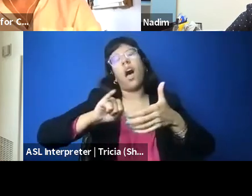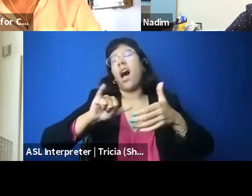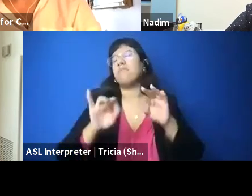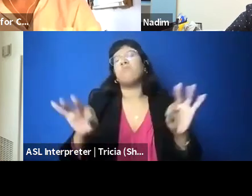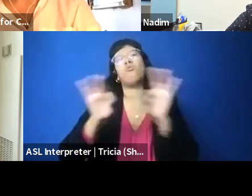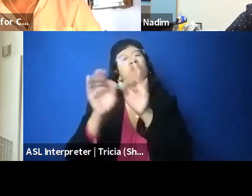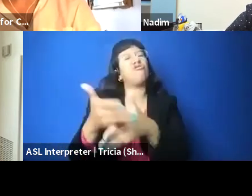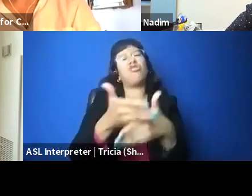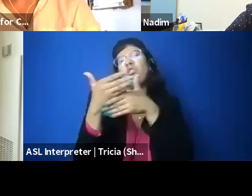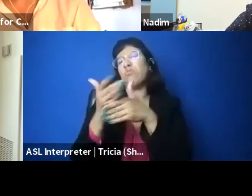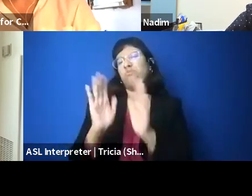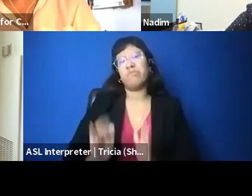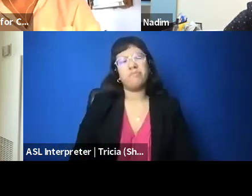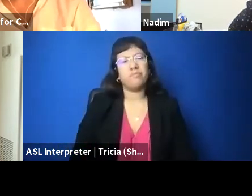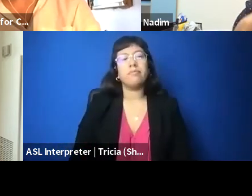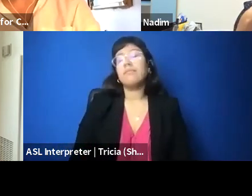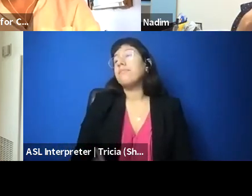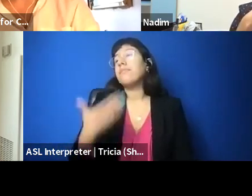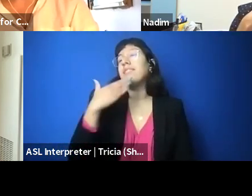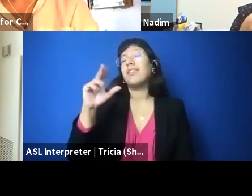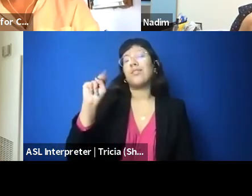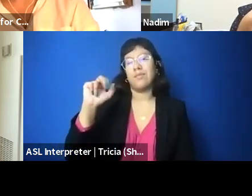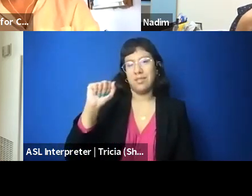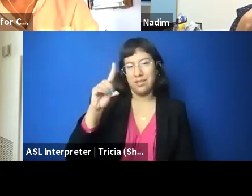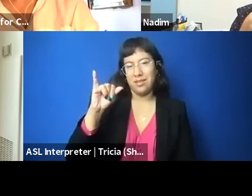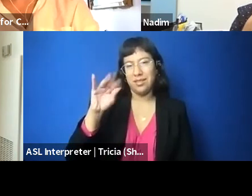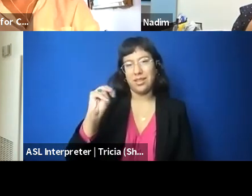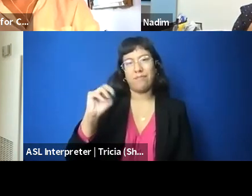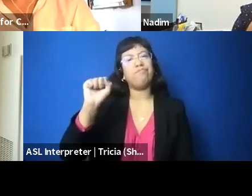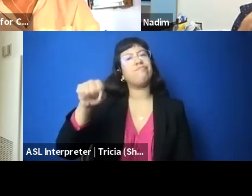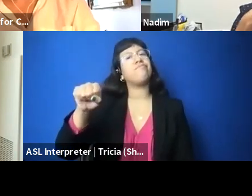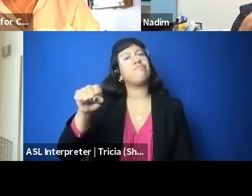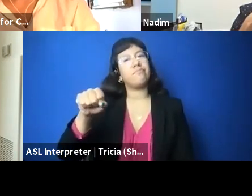Thank you, Nadim. Absolutely, continue to center those voices. Radhika?